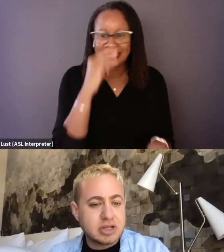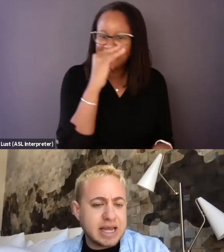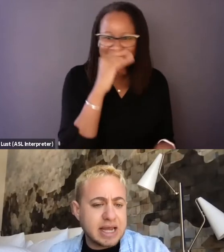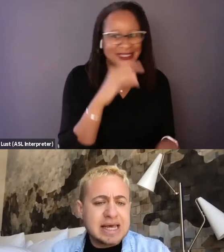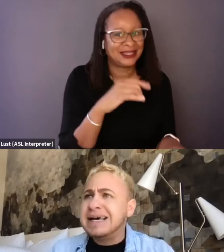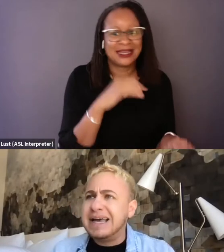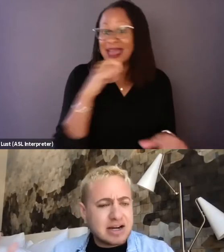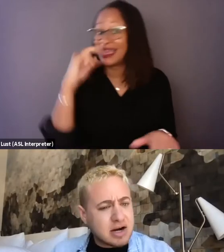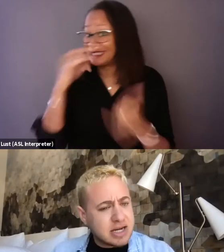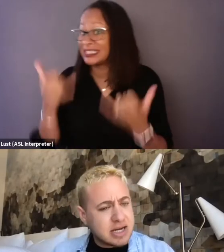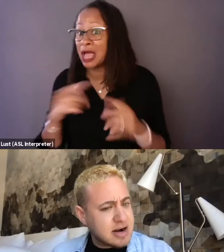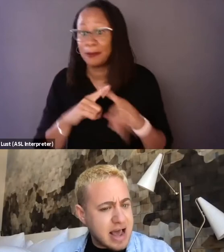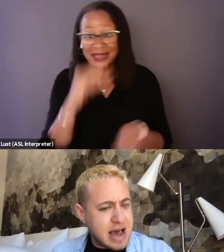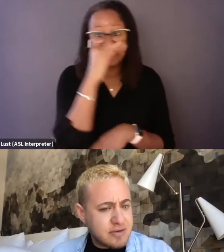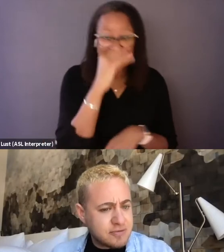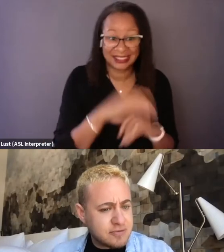but like a year, a year and a half,